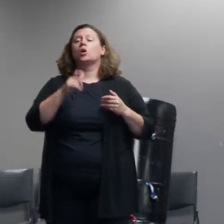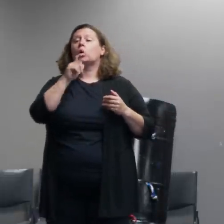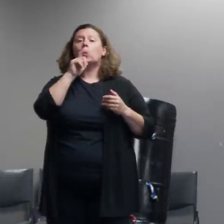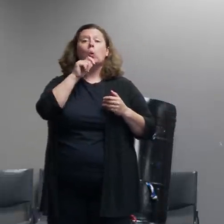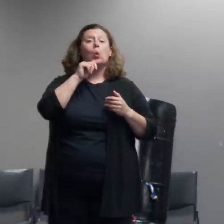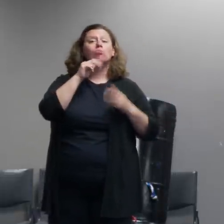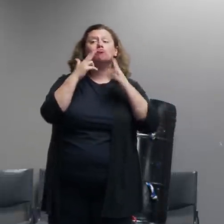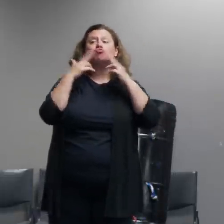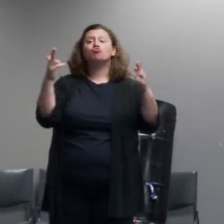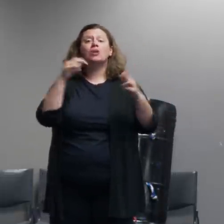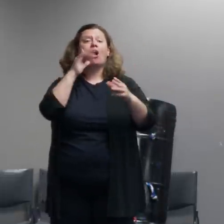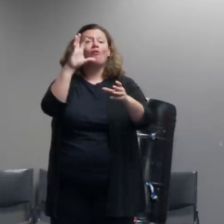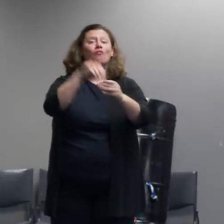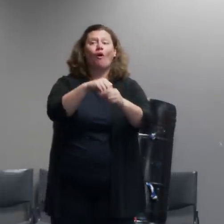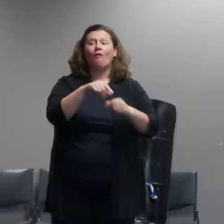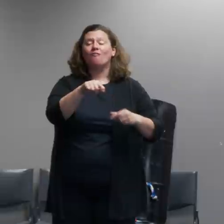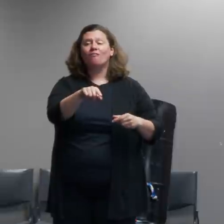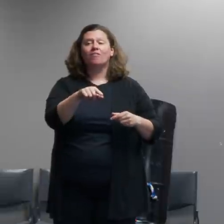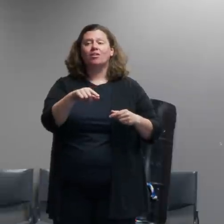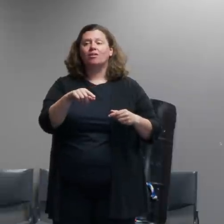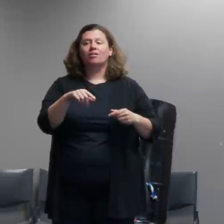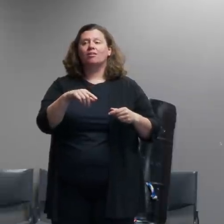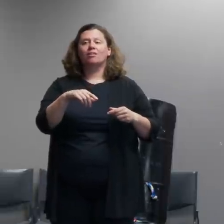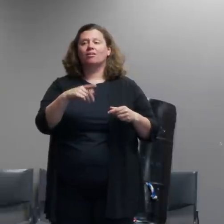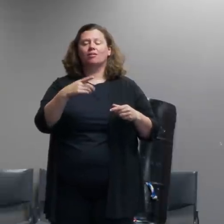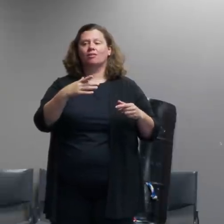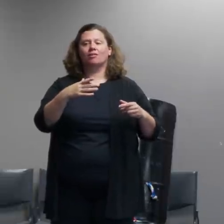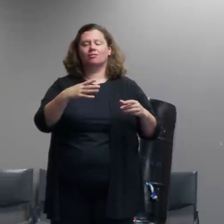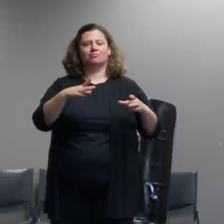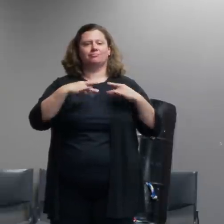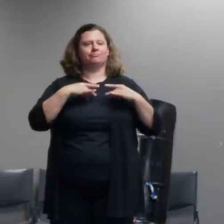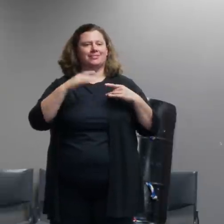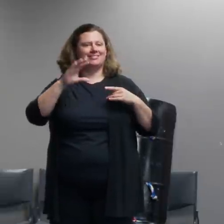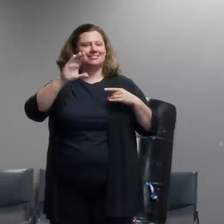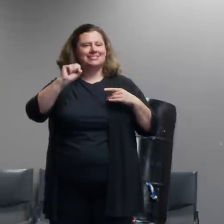who may be exposed to cs gas